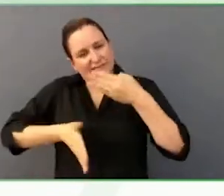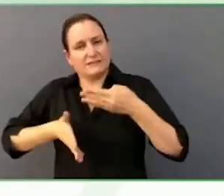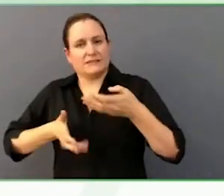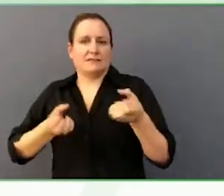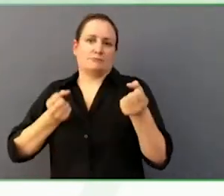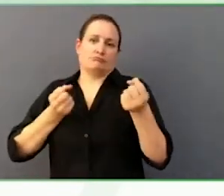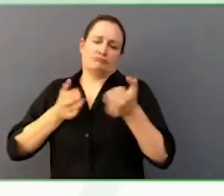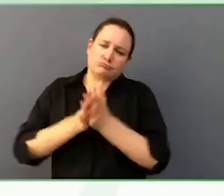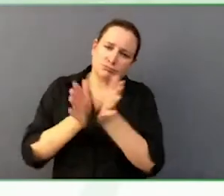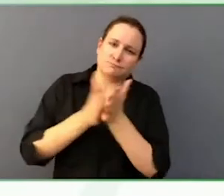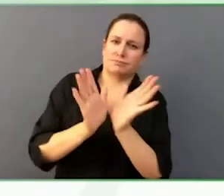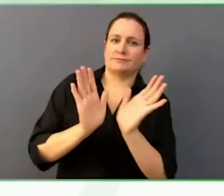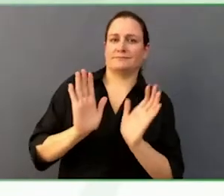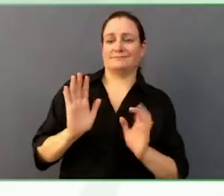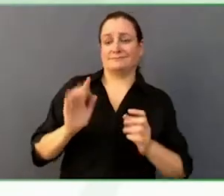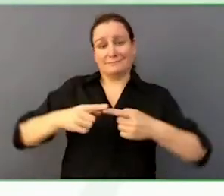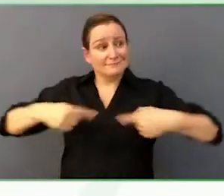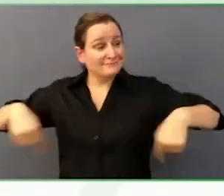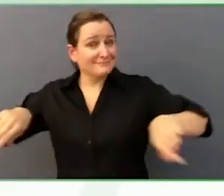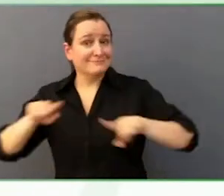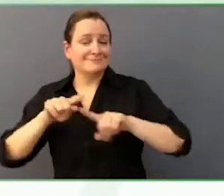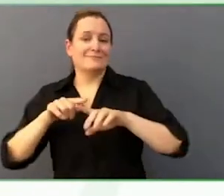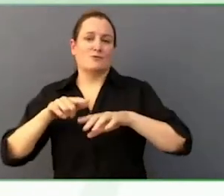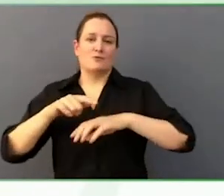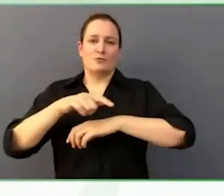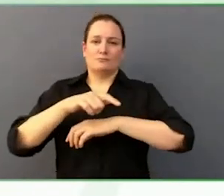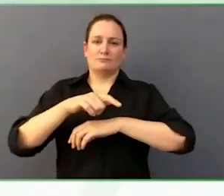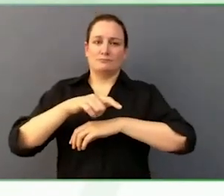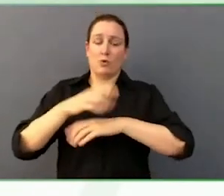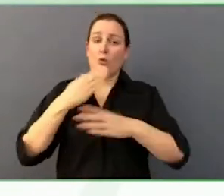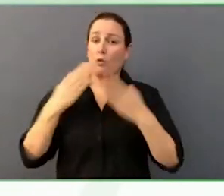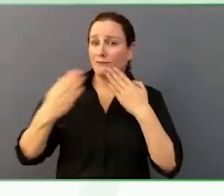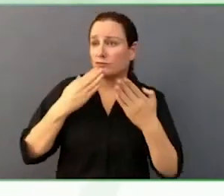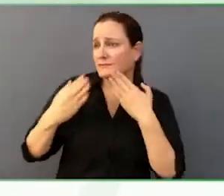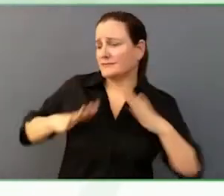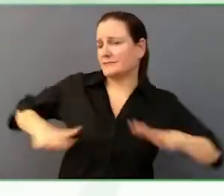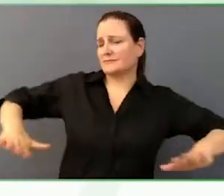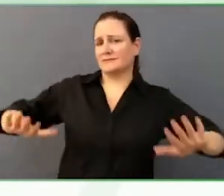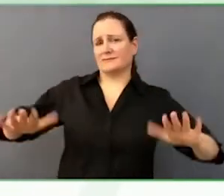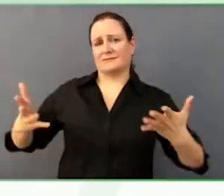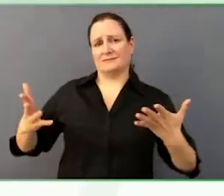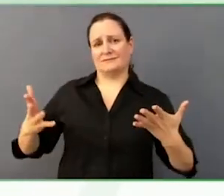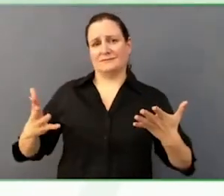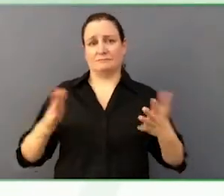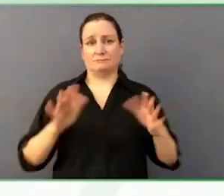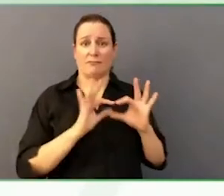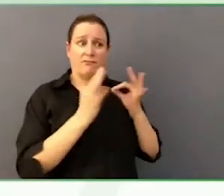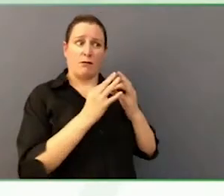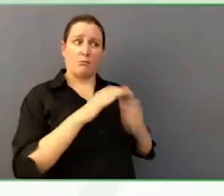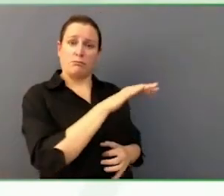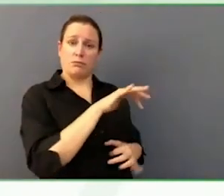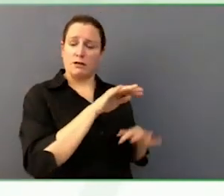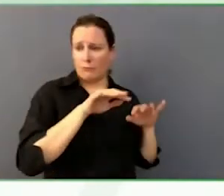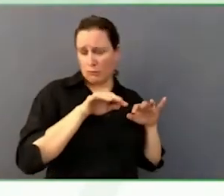conference, professionals online, family members, what would be your message to the world?